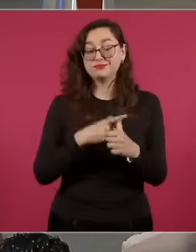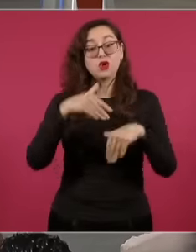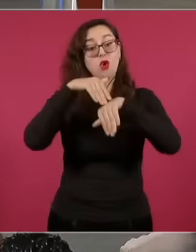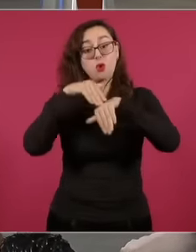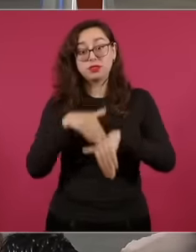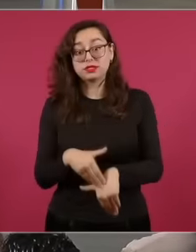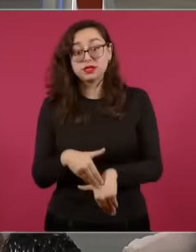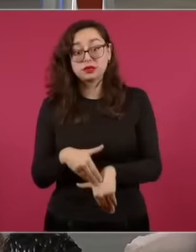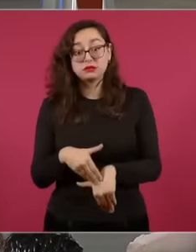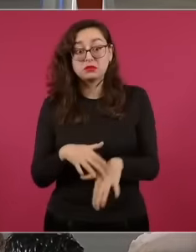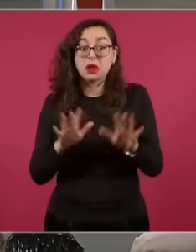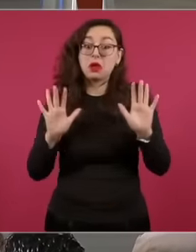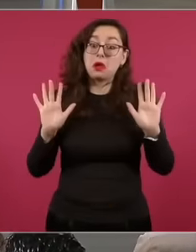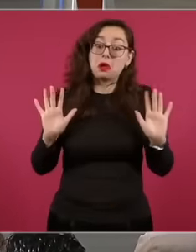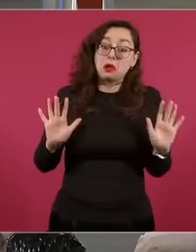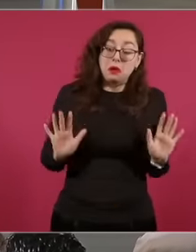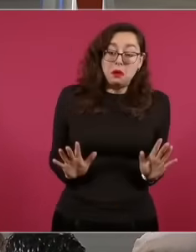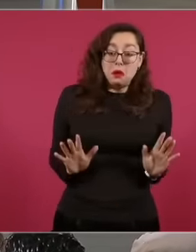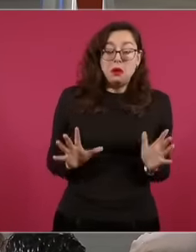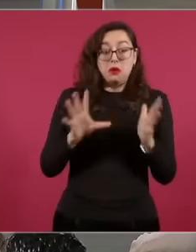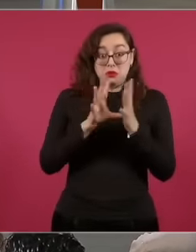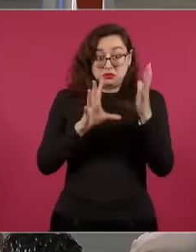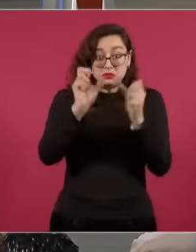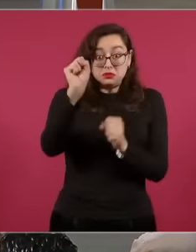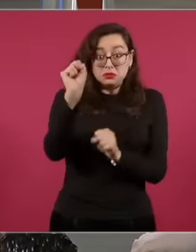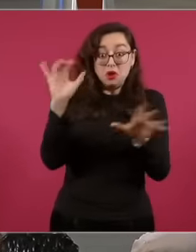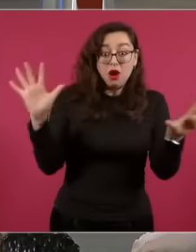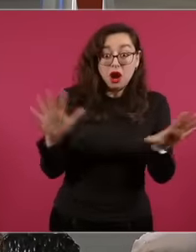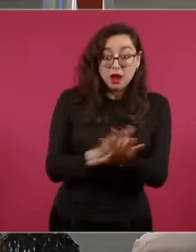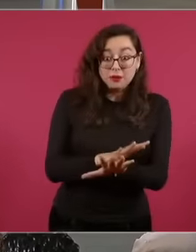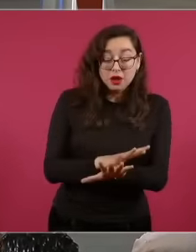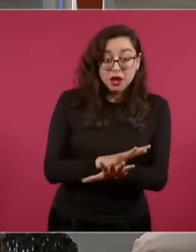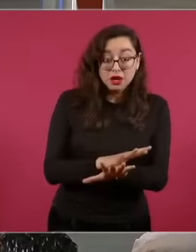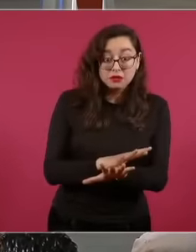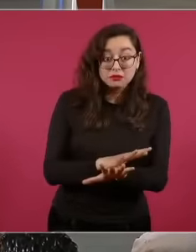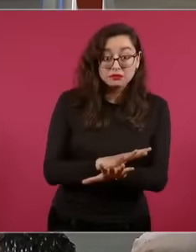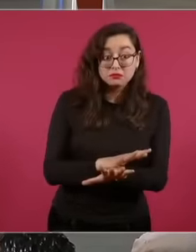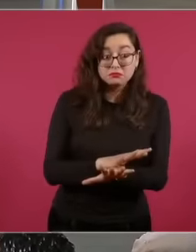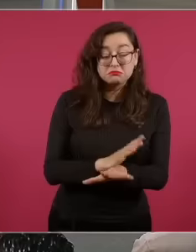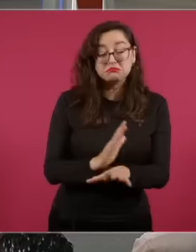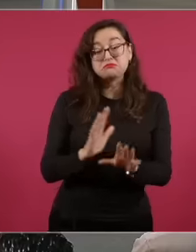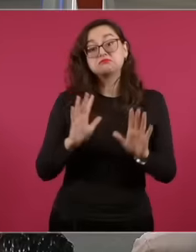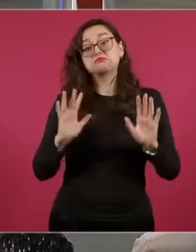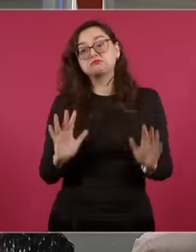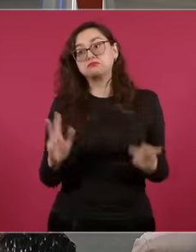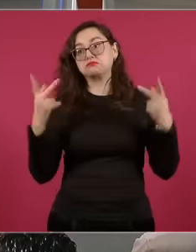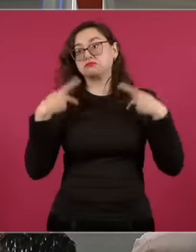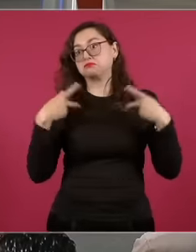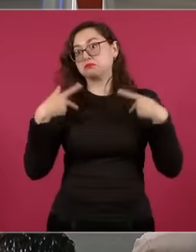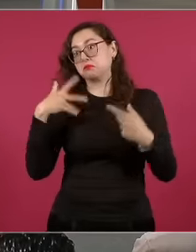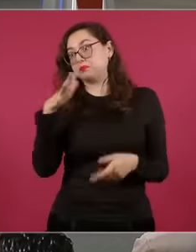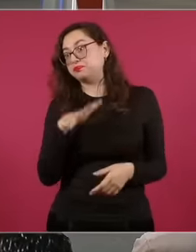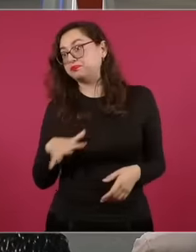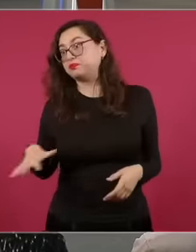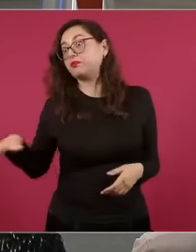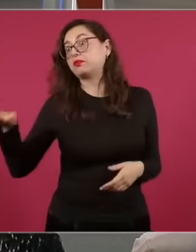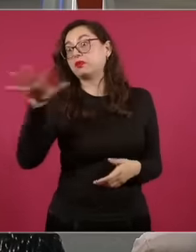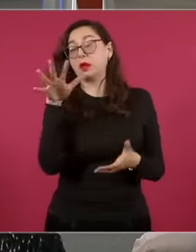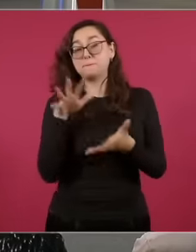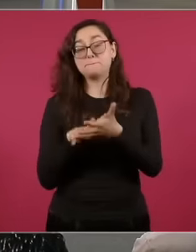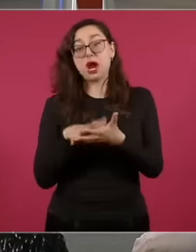there is a way and that if the decision of the people of Mexico was to give a qualified majority